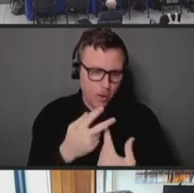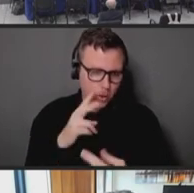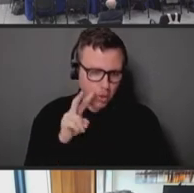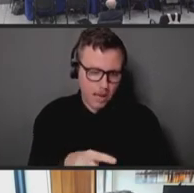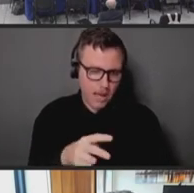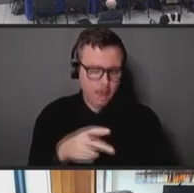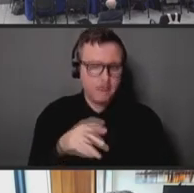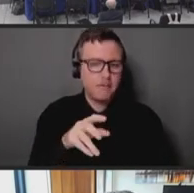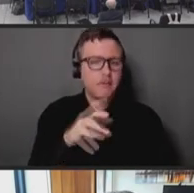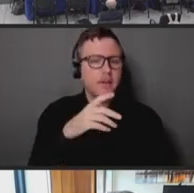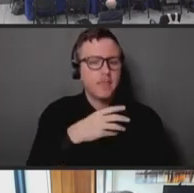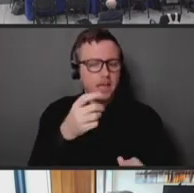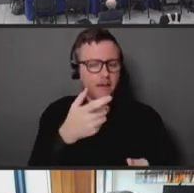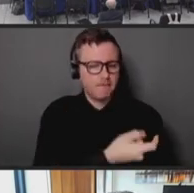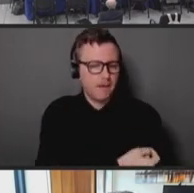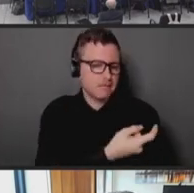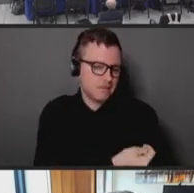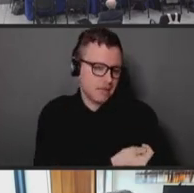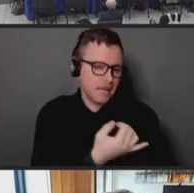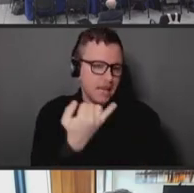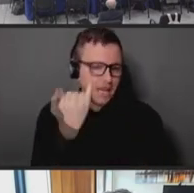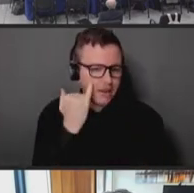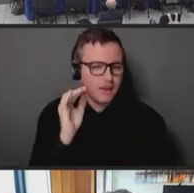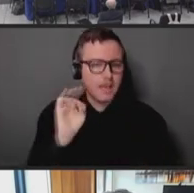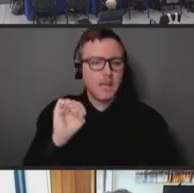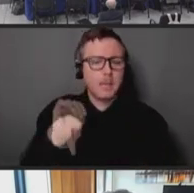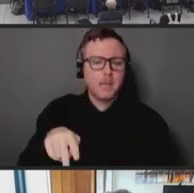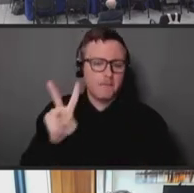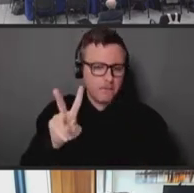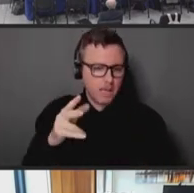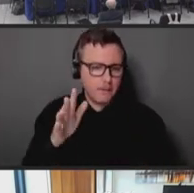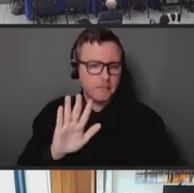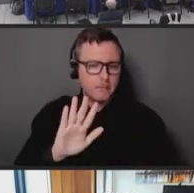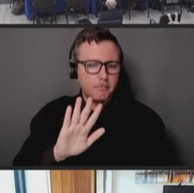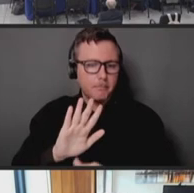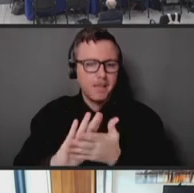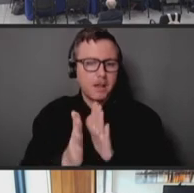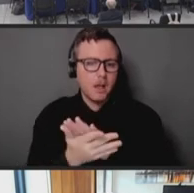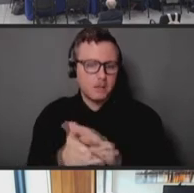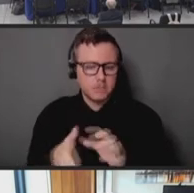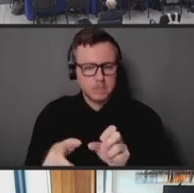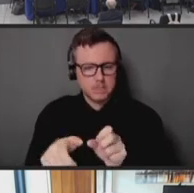becomes endemic. And I know there's been a lot of discussion around potential future